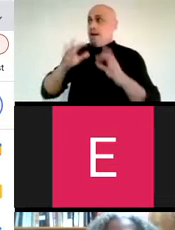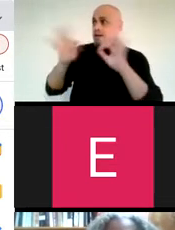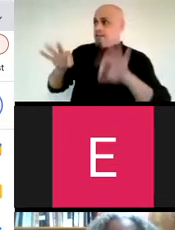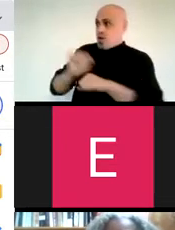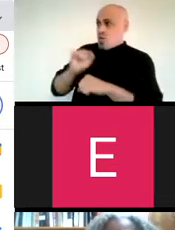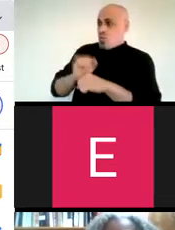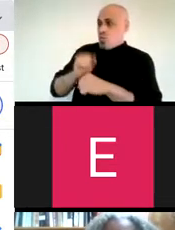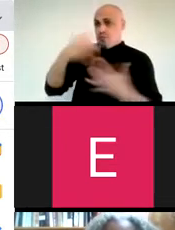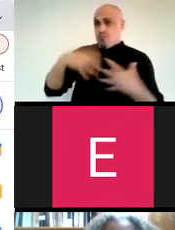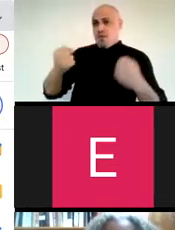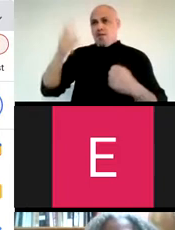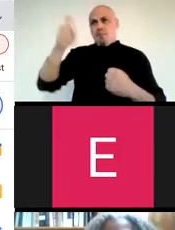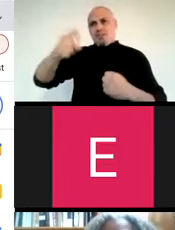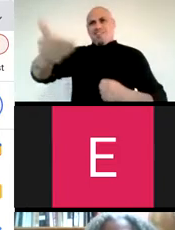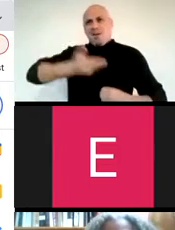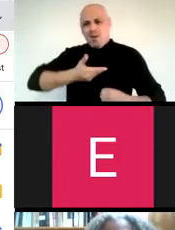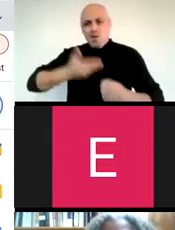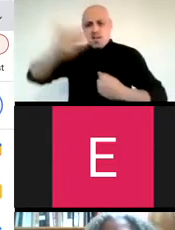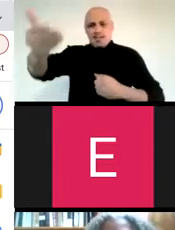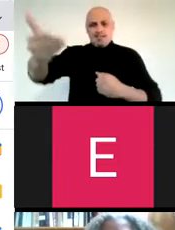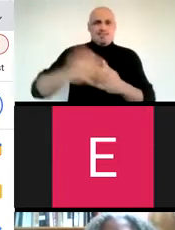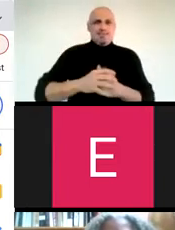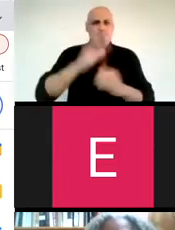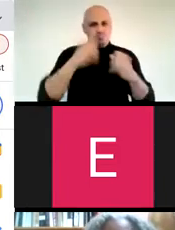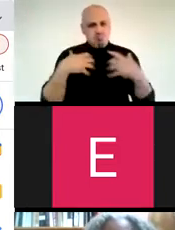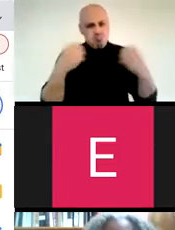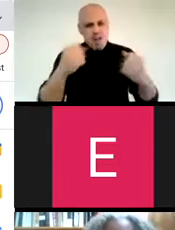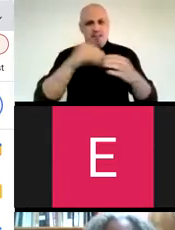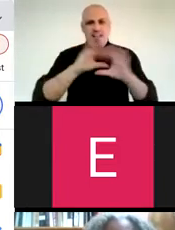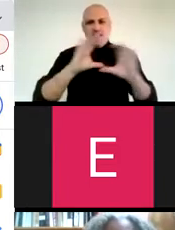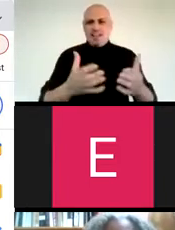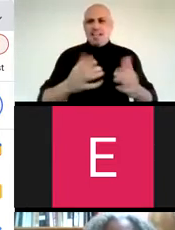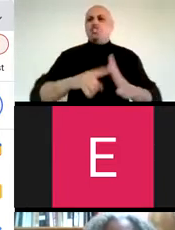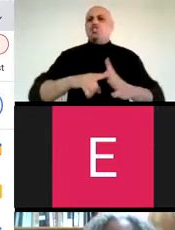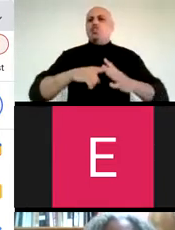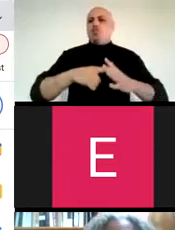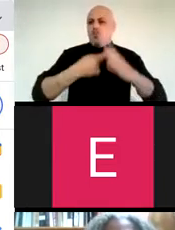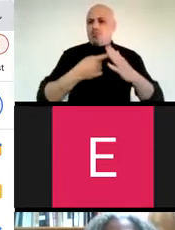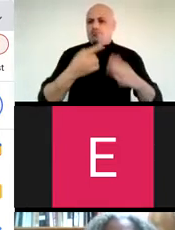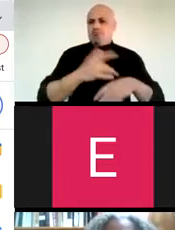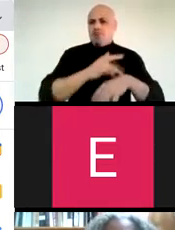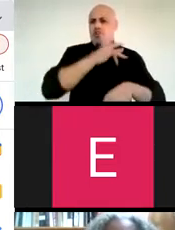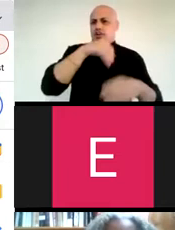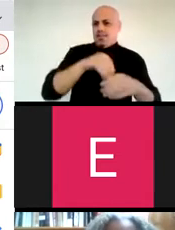that my framework for bravery must include introducing bravery in the classroom early